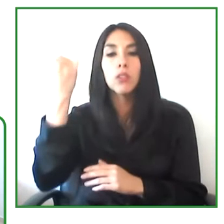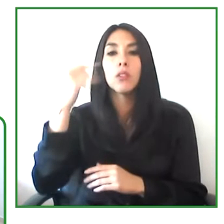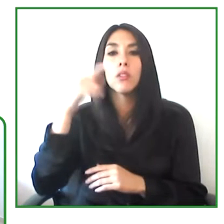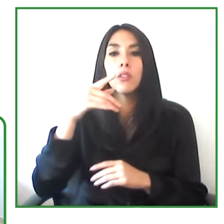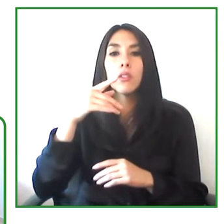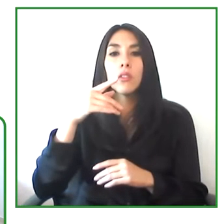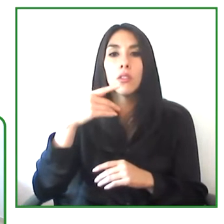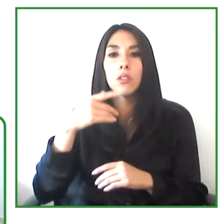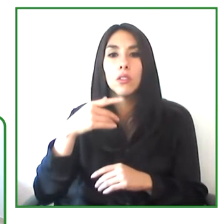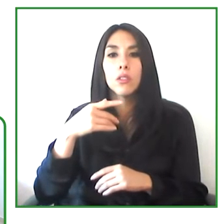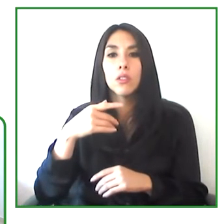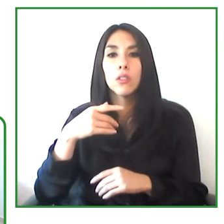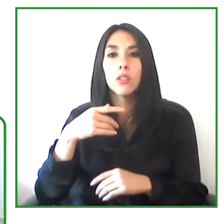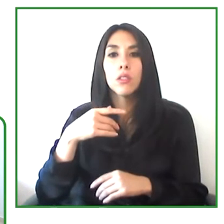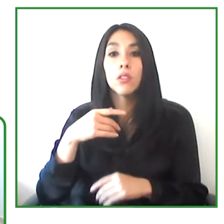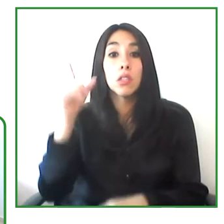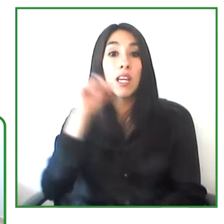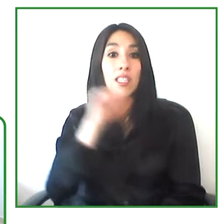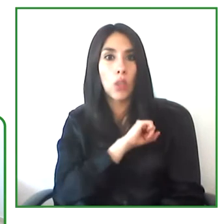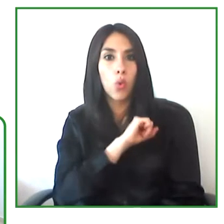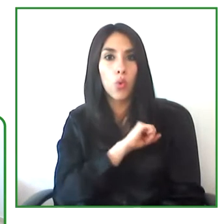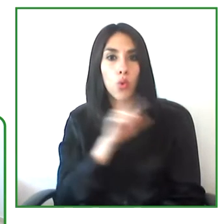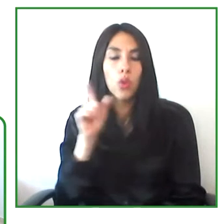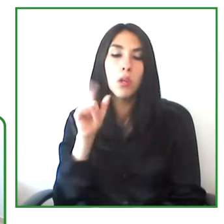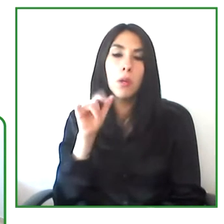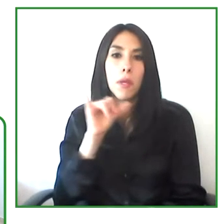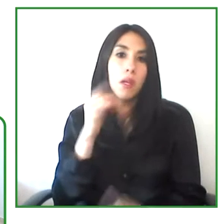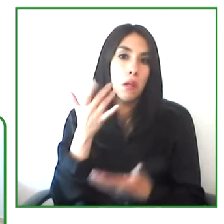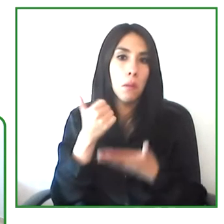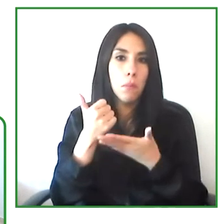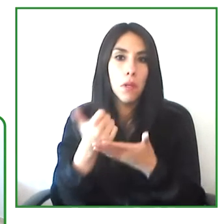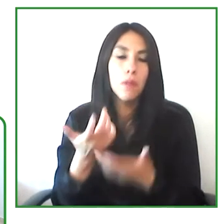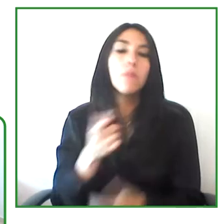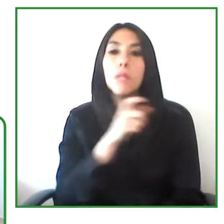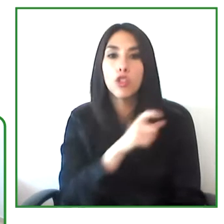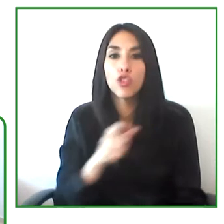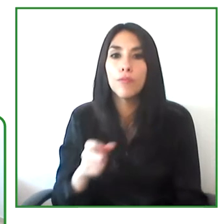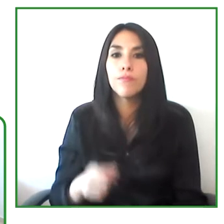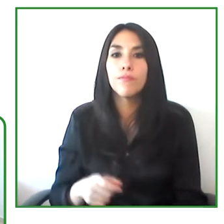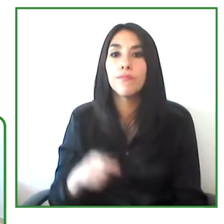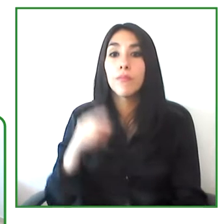that we are going to promote now in Chile so that people with disabilities.